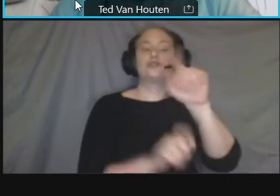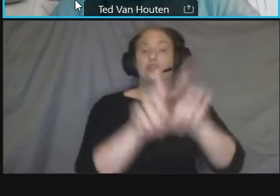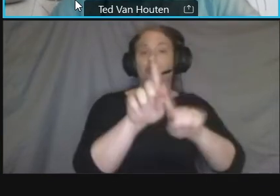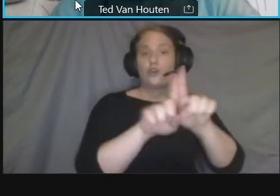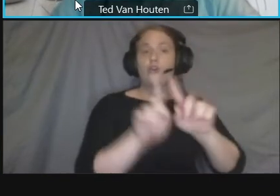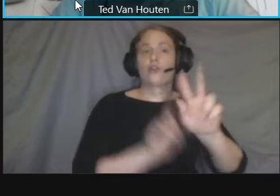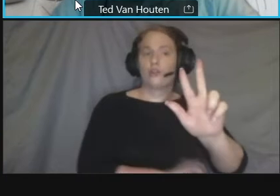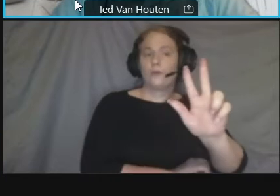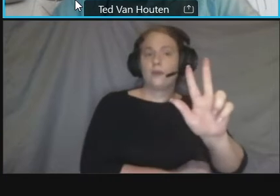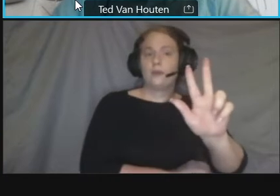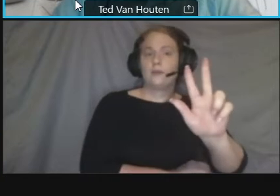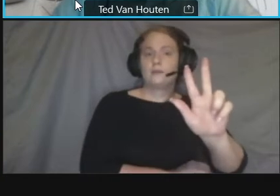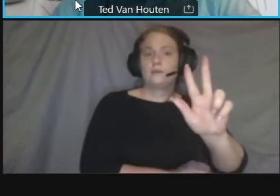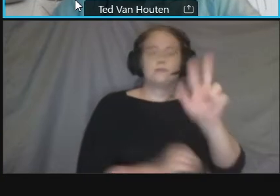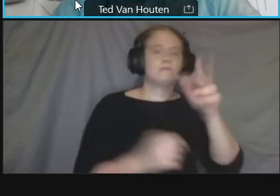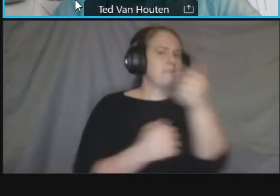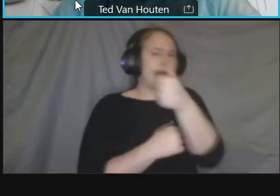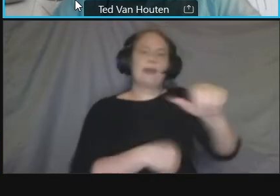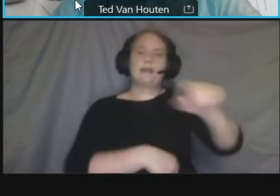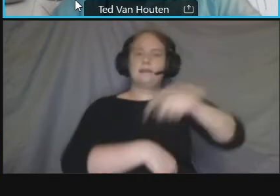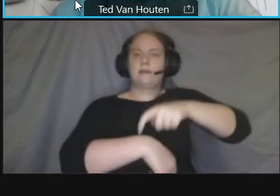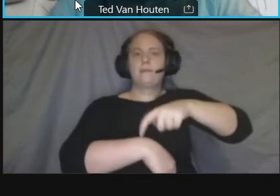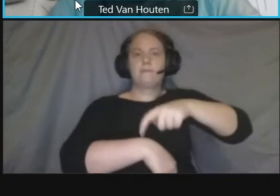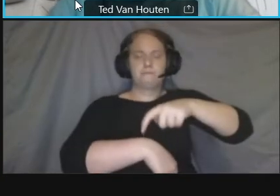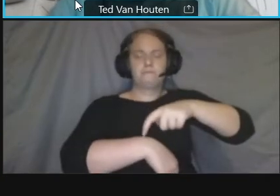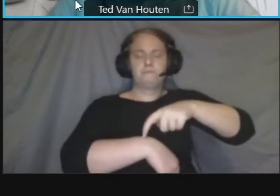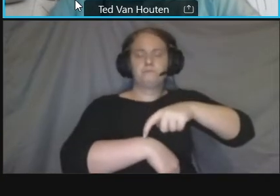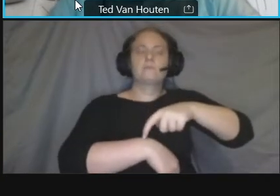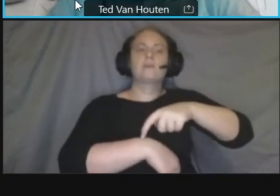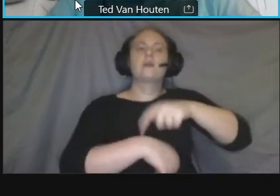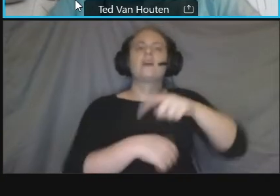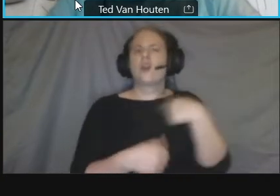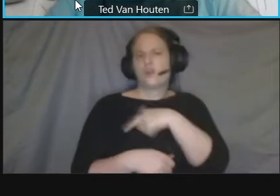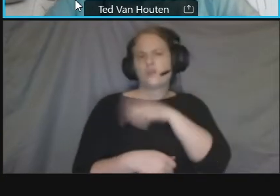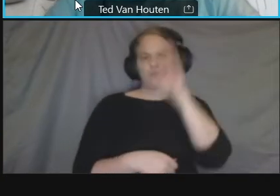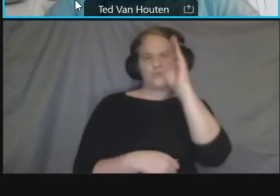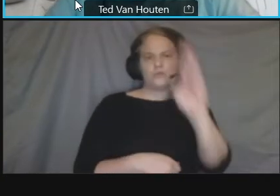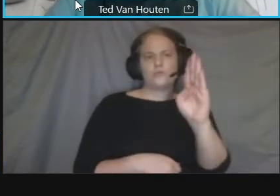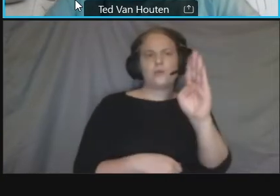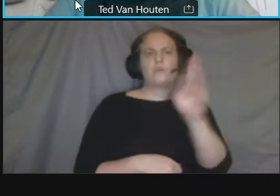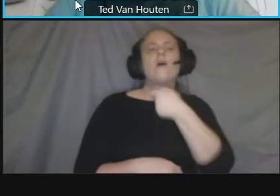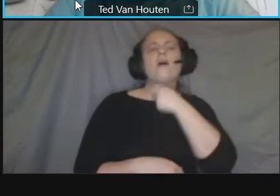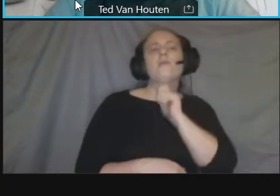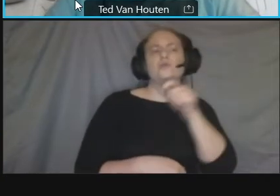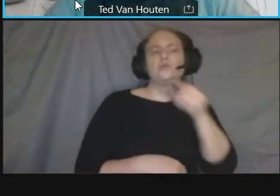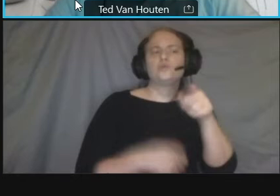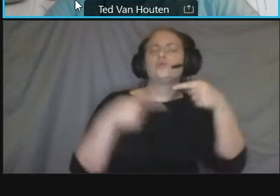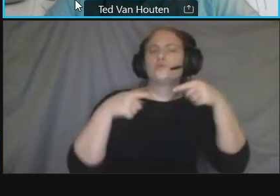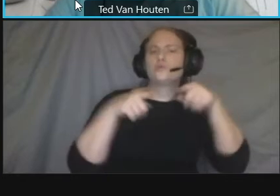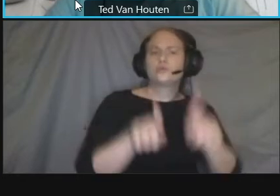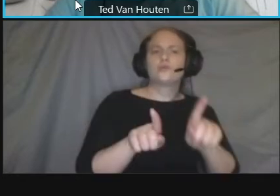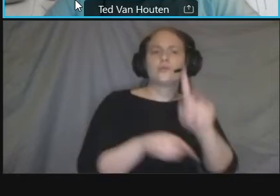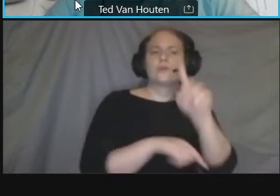we'll uh we'll get to you at the q a period um and if you would like to speak please raise your hand